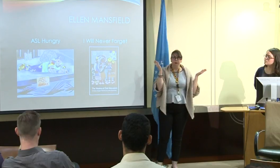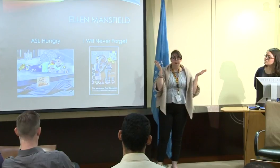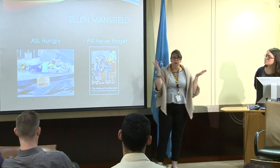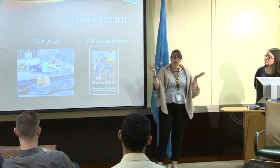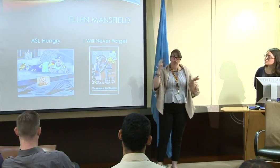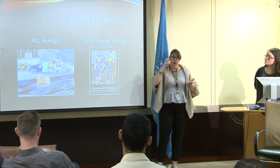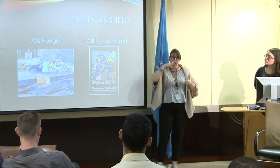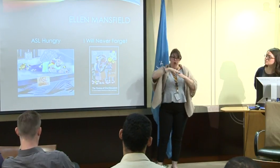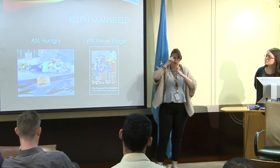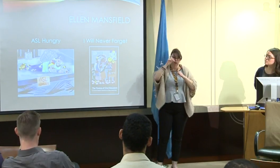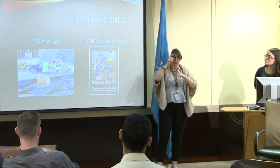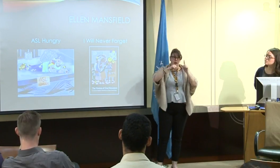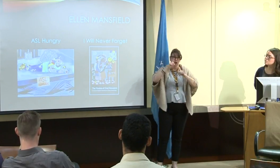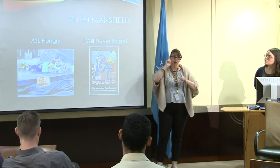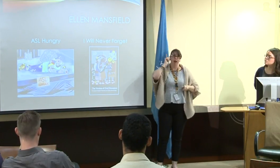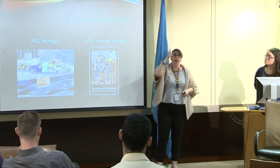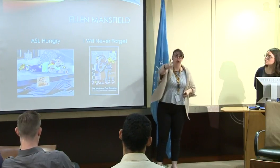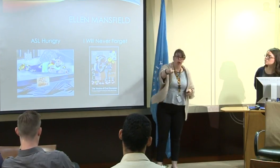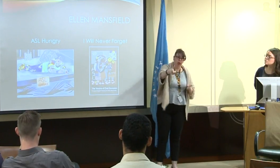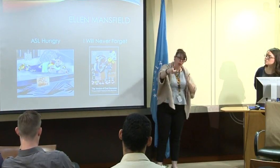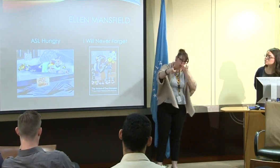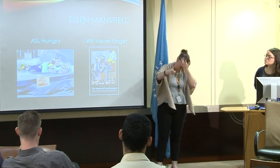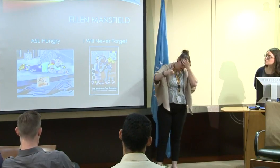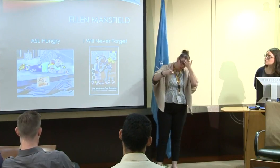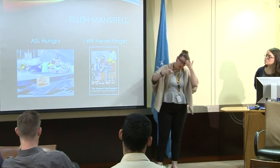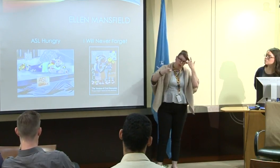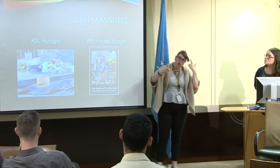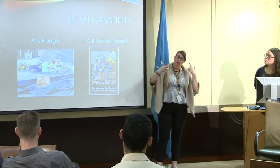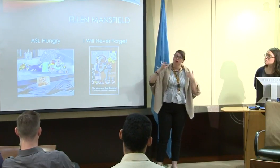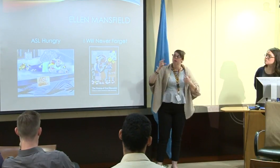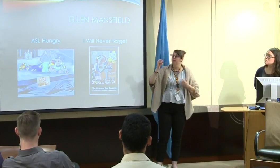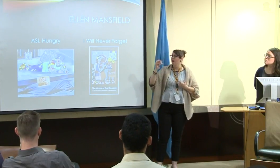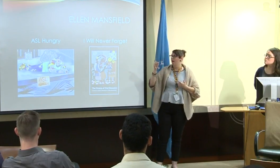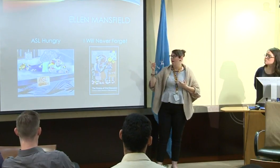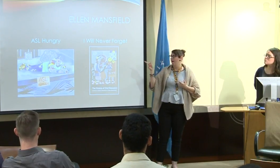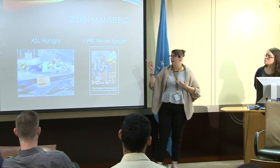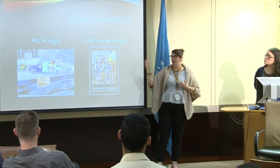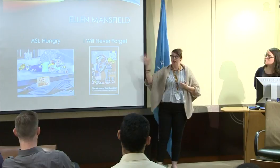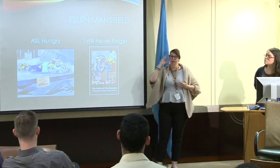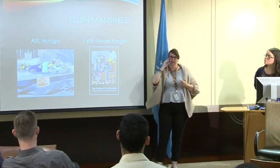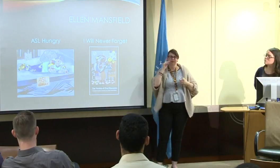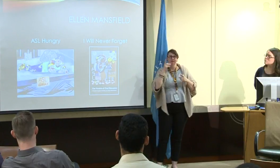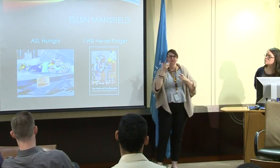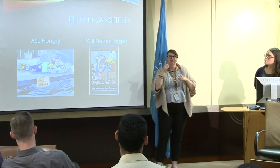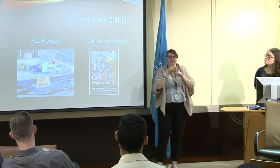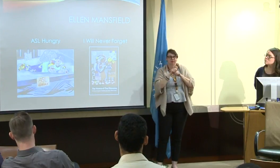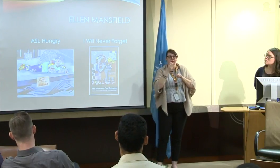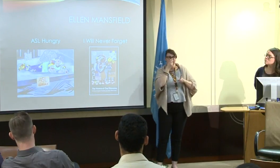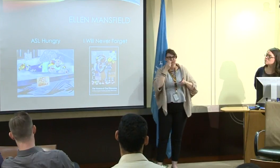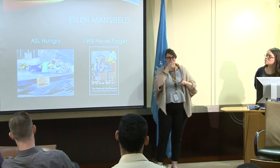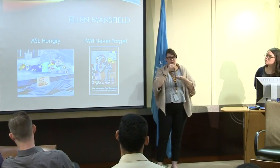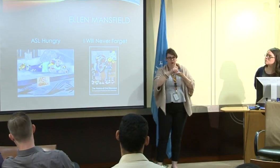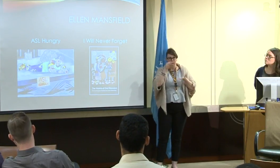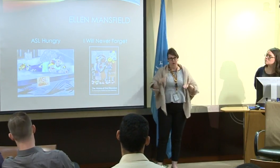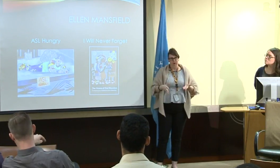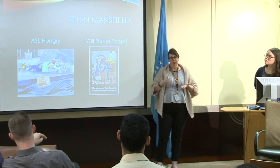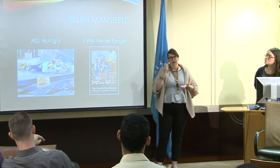that Sign Language was not valued -- that only speaking and only hearing was valued in society. It wasn't until way later --